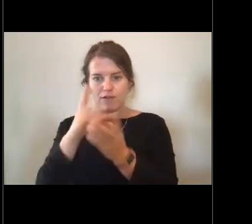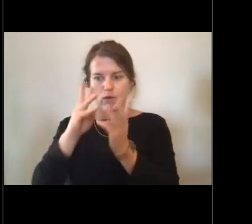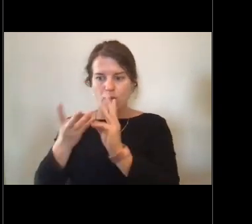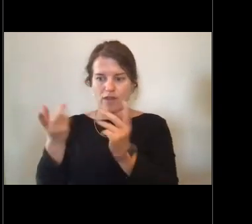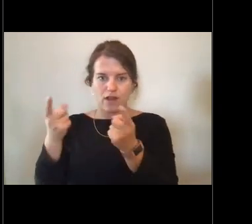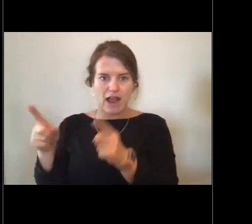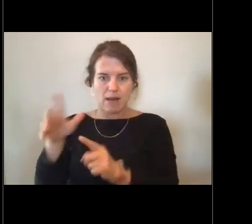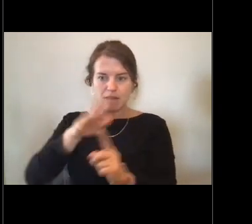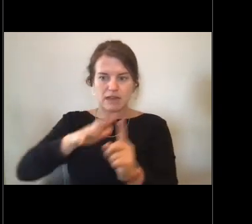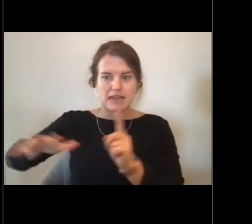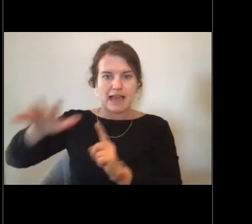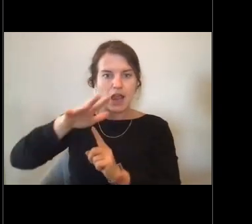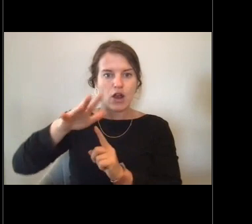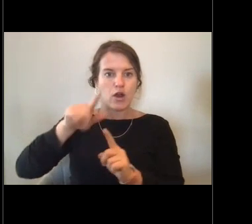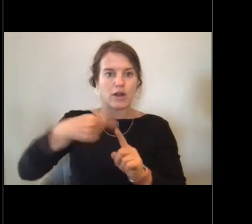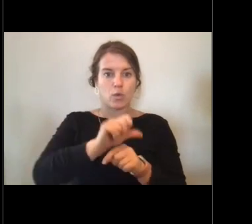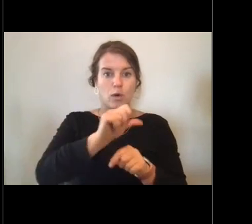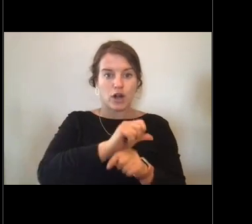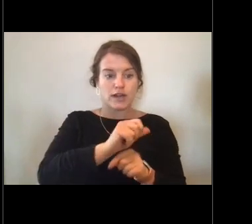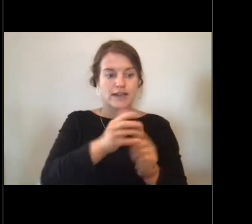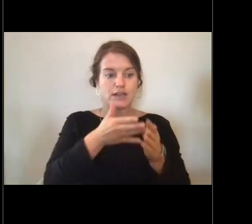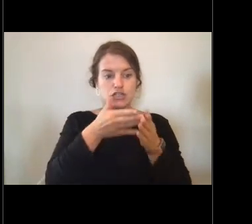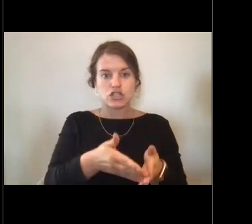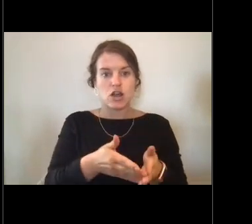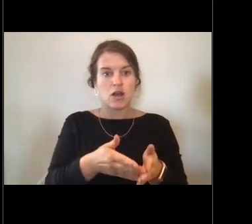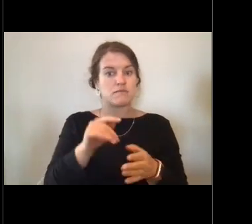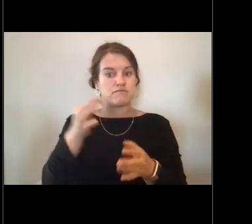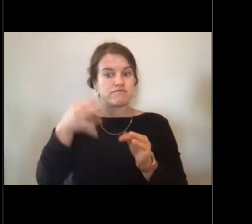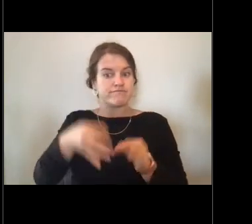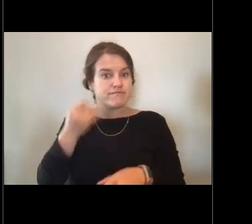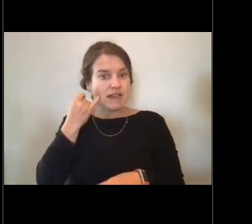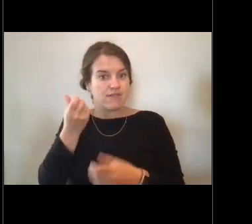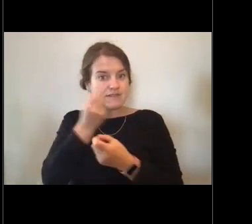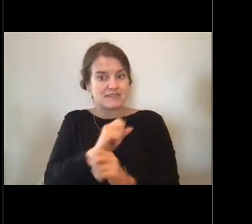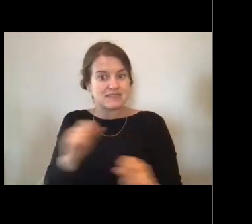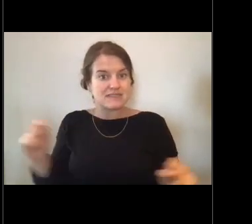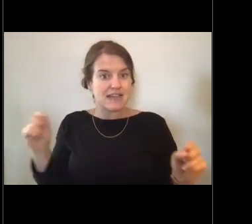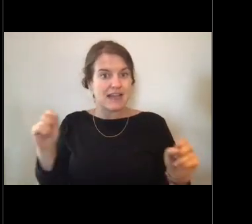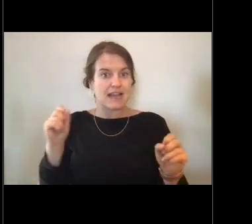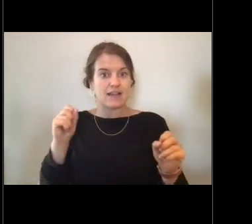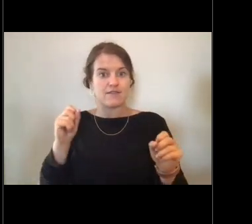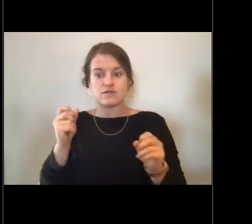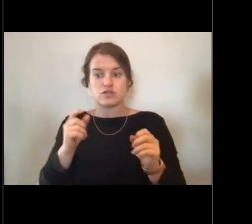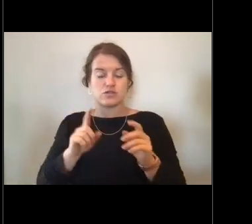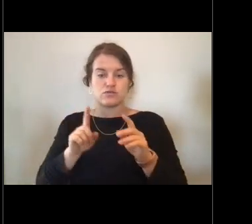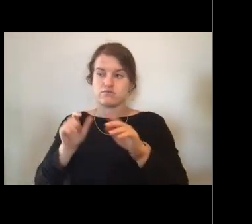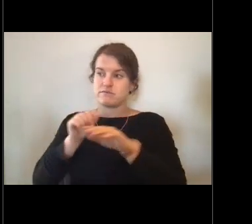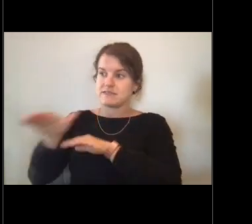Whether it will be safe to, you know, recover or deploy instruments or fish